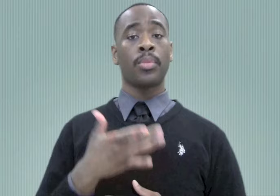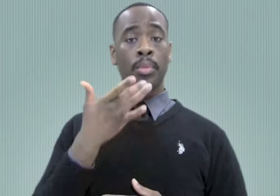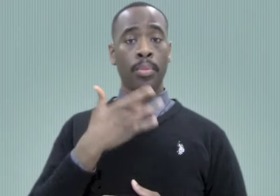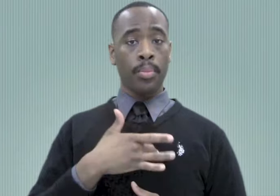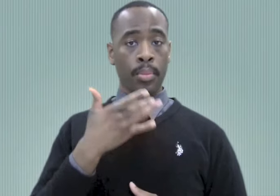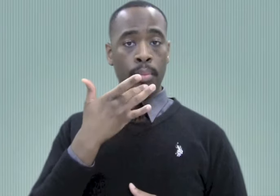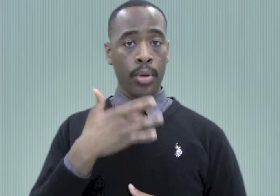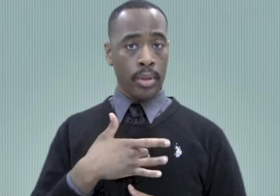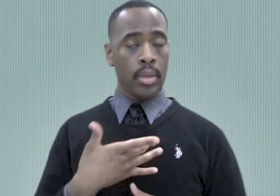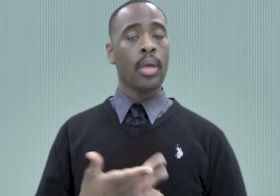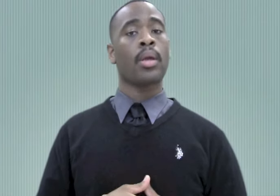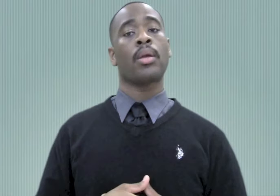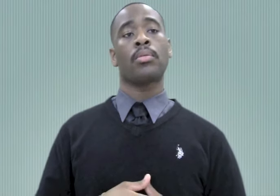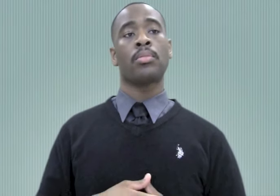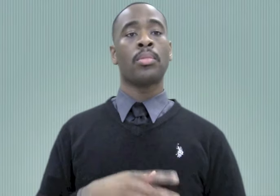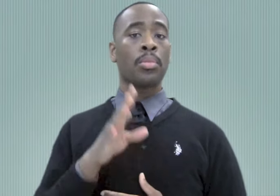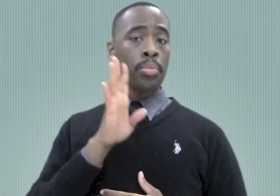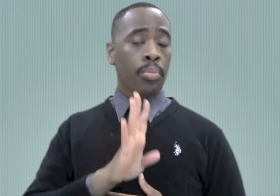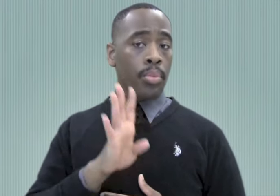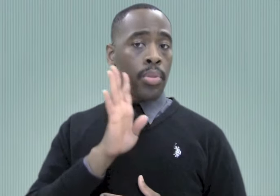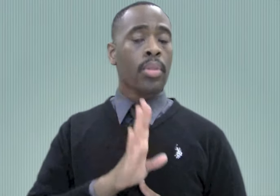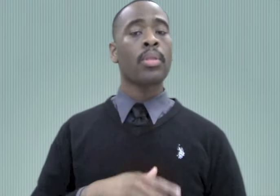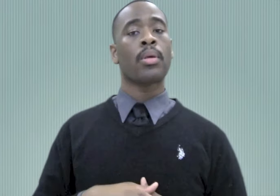open-8 handshape moving from the chin to the cheek; 4-handshape brushing down on the cheek; and tugging